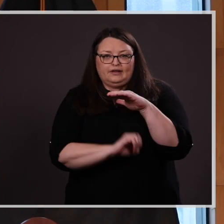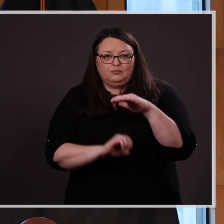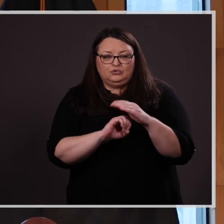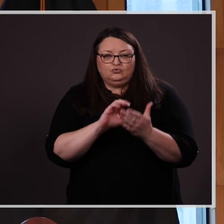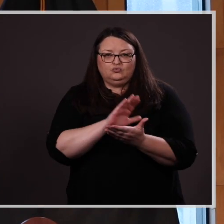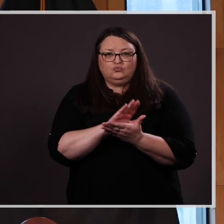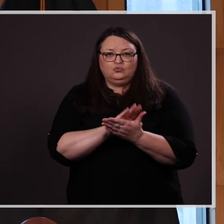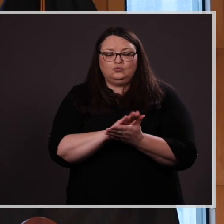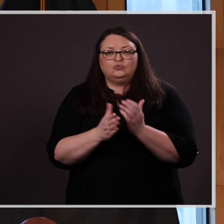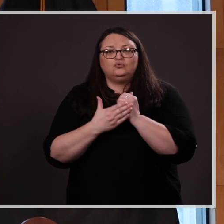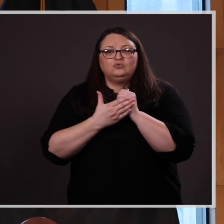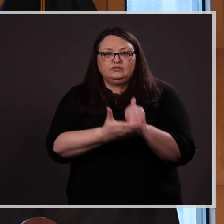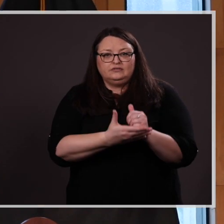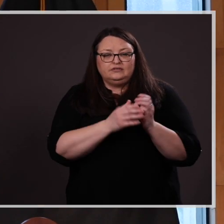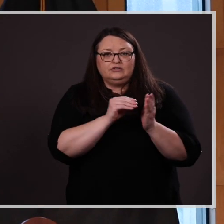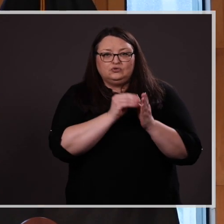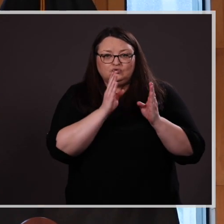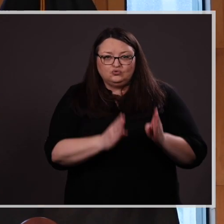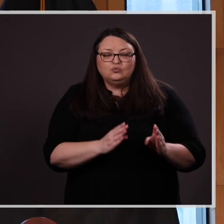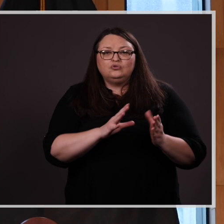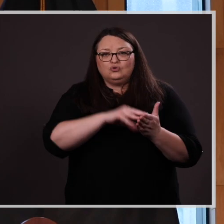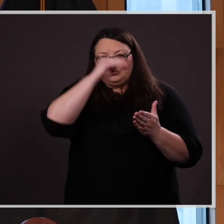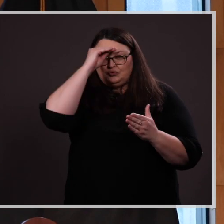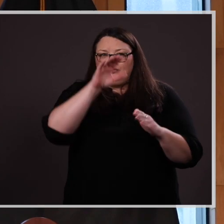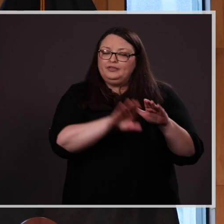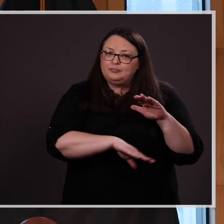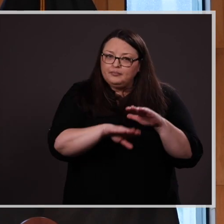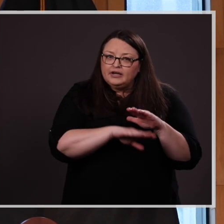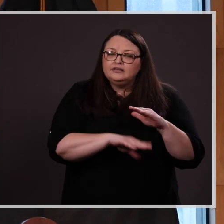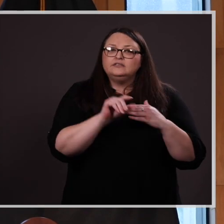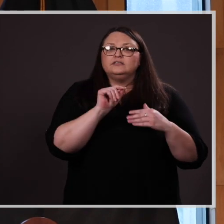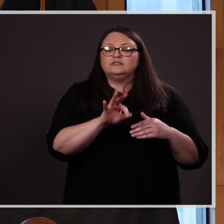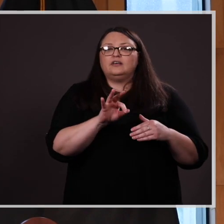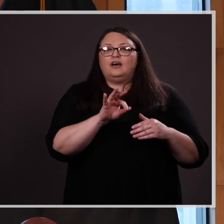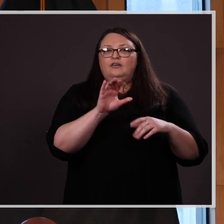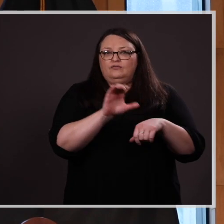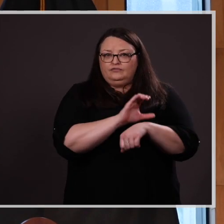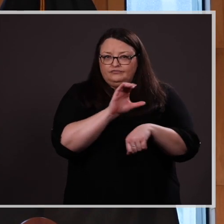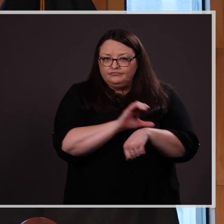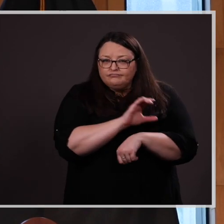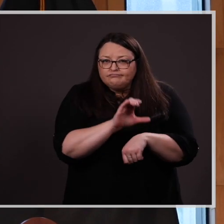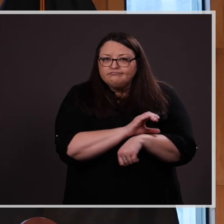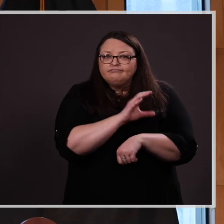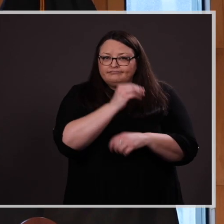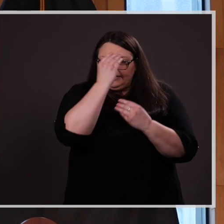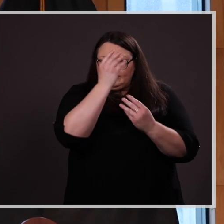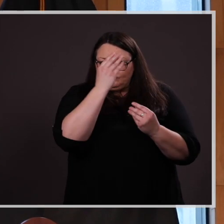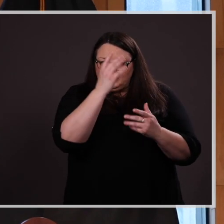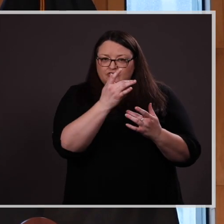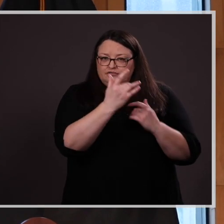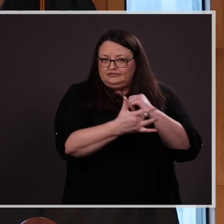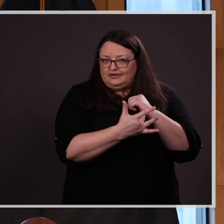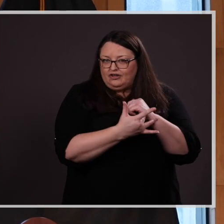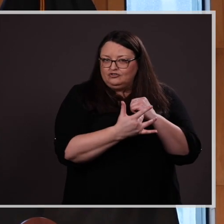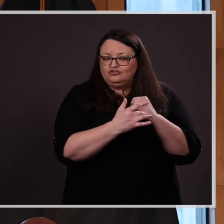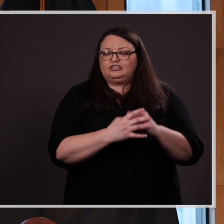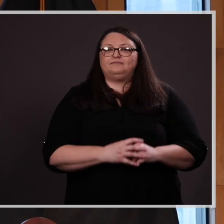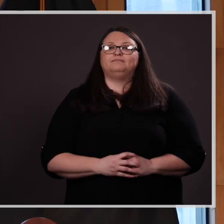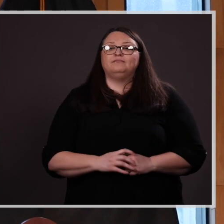schools to assist students in learning the basics of computing and information technology.